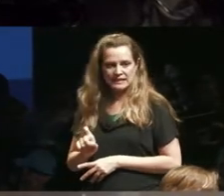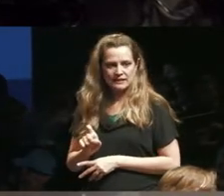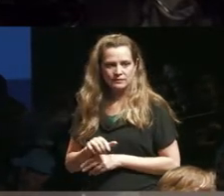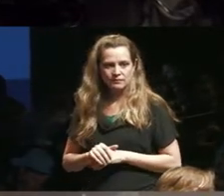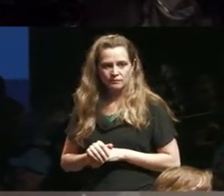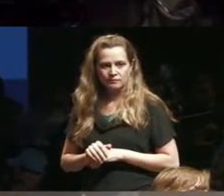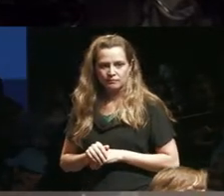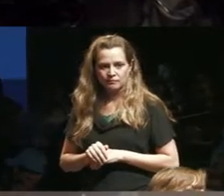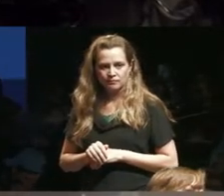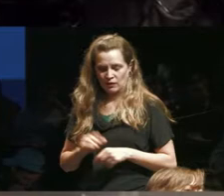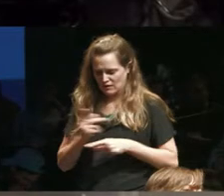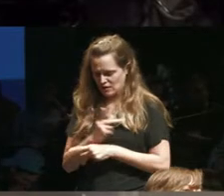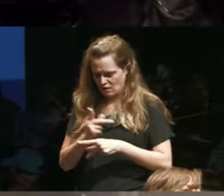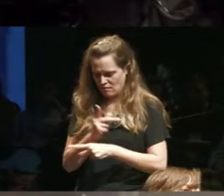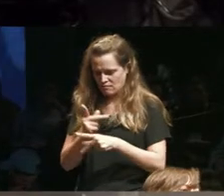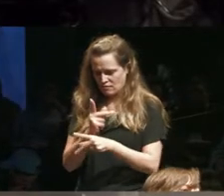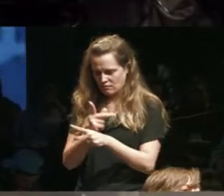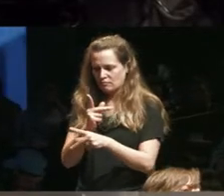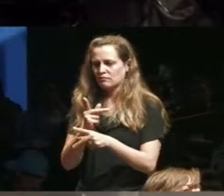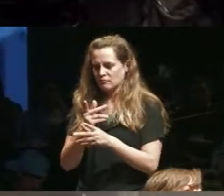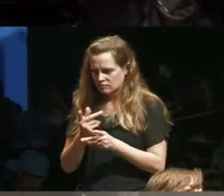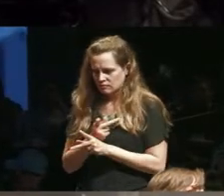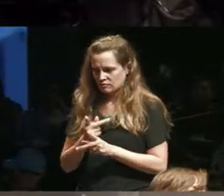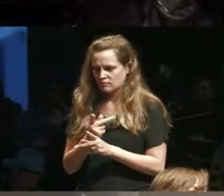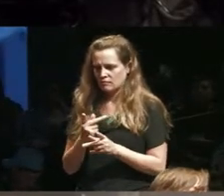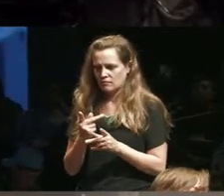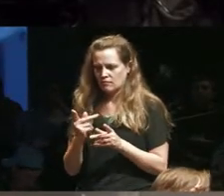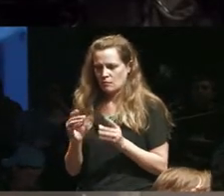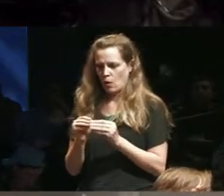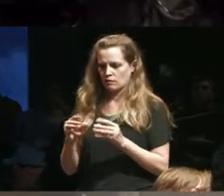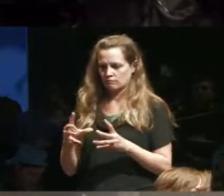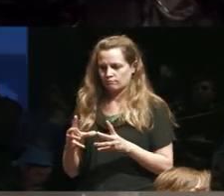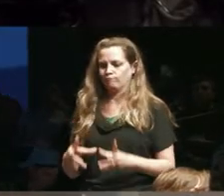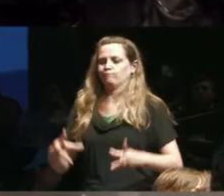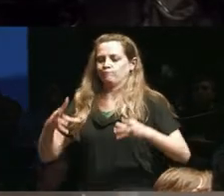we find a way to be a little bit more I suppose in ownership of having those